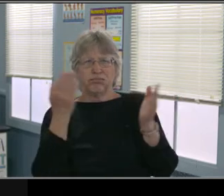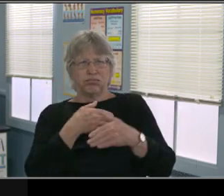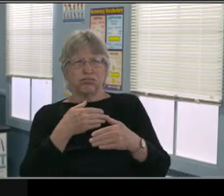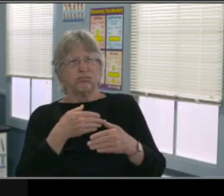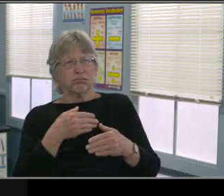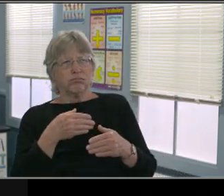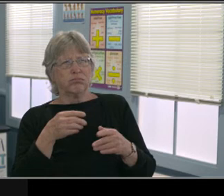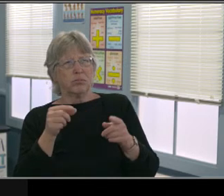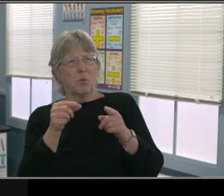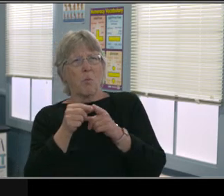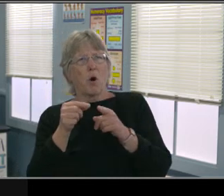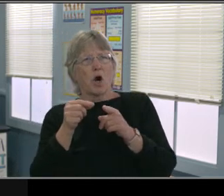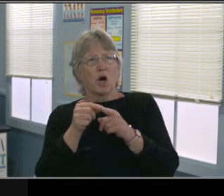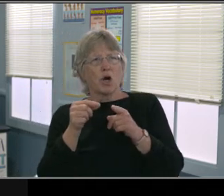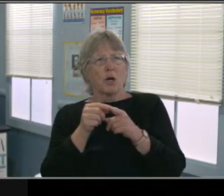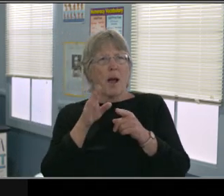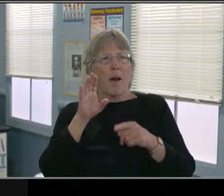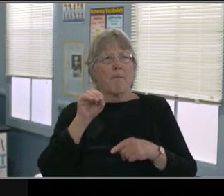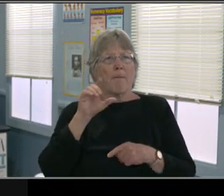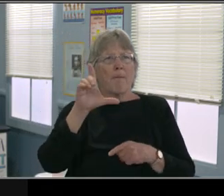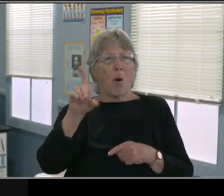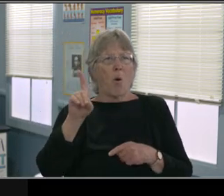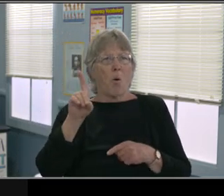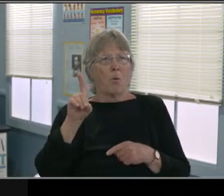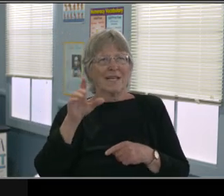So what all that means is that, you as a parent,